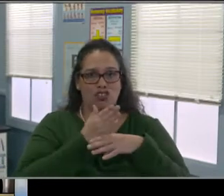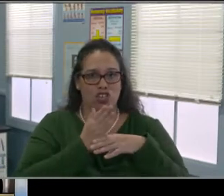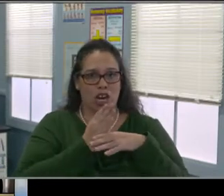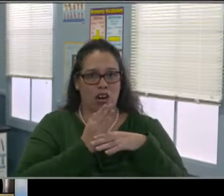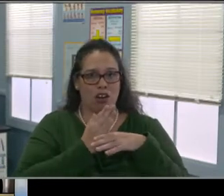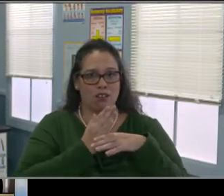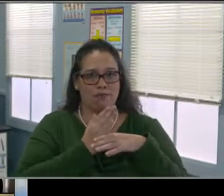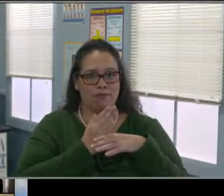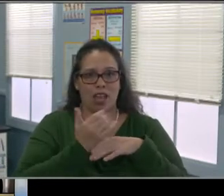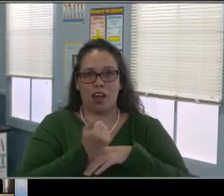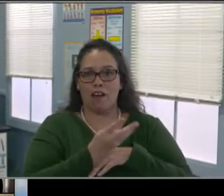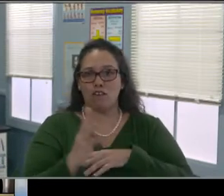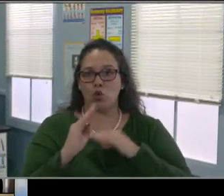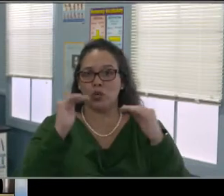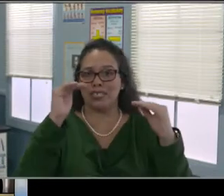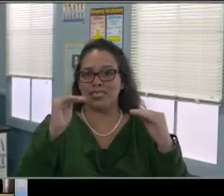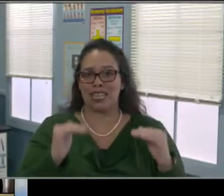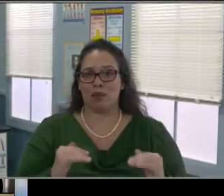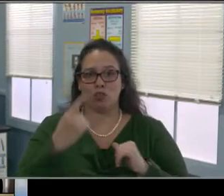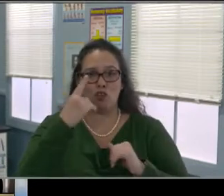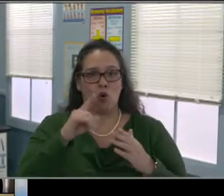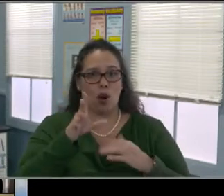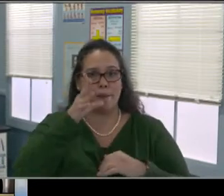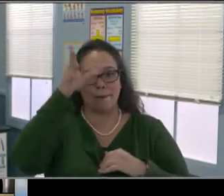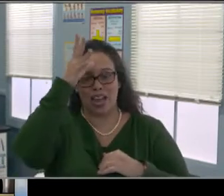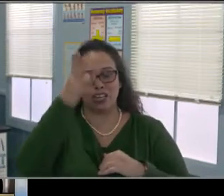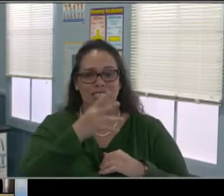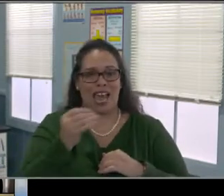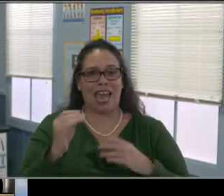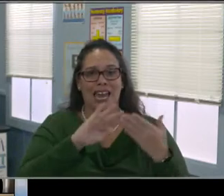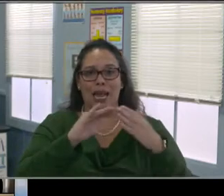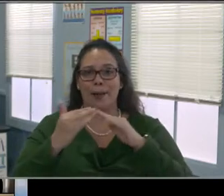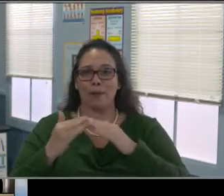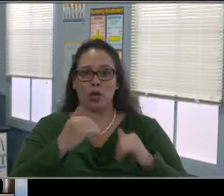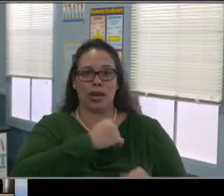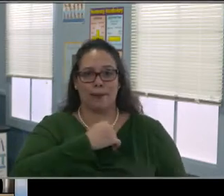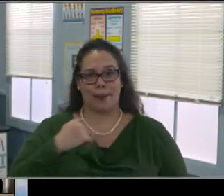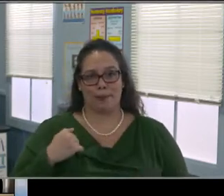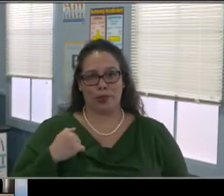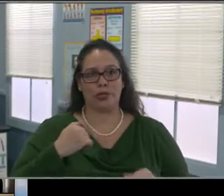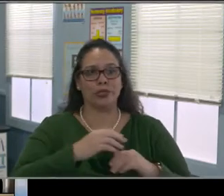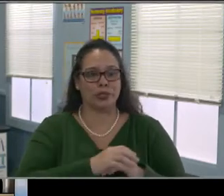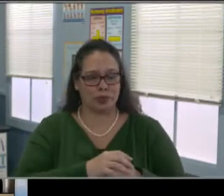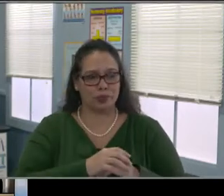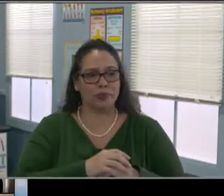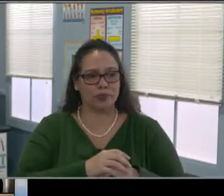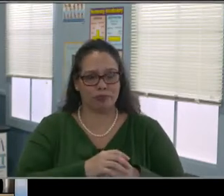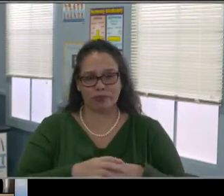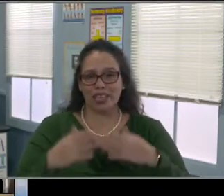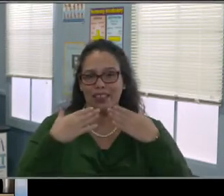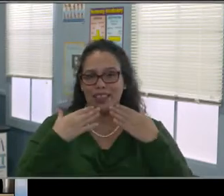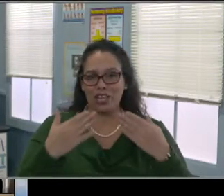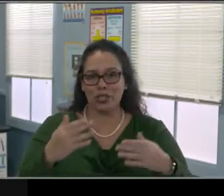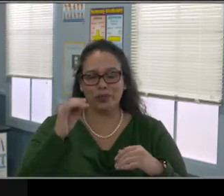for making this school of choice process amazing. So myself, I'm a parent of a student